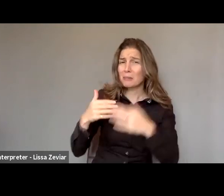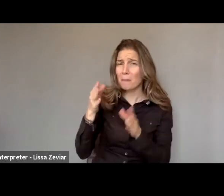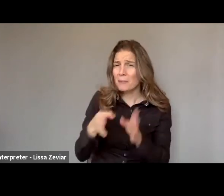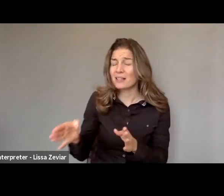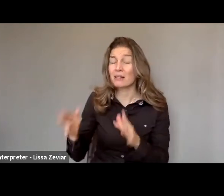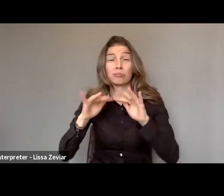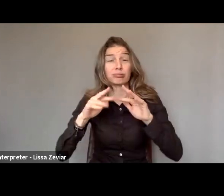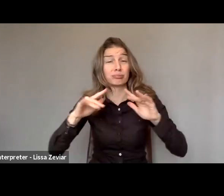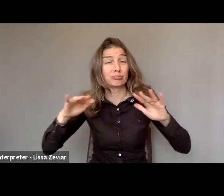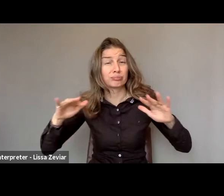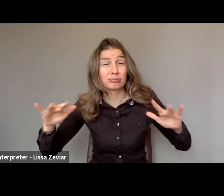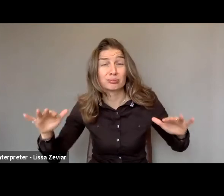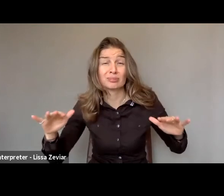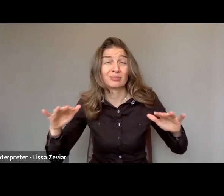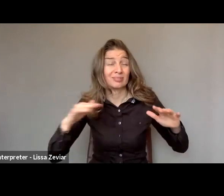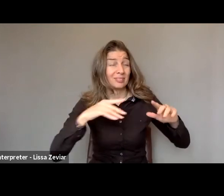and they need to be recognized.